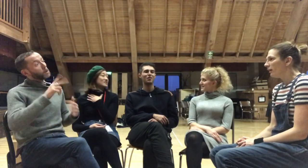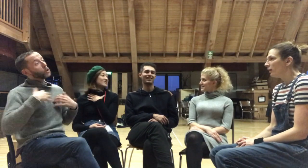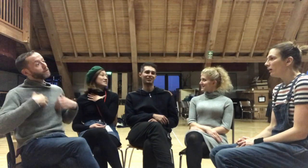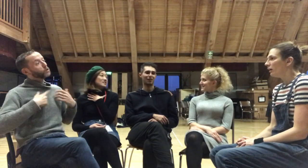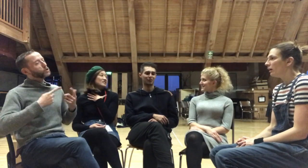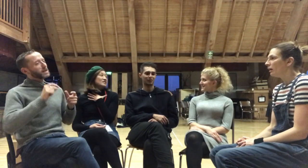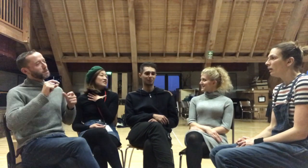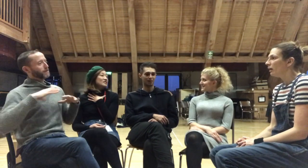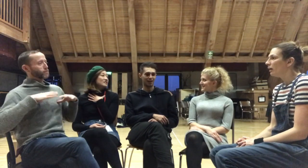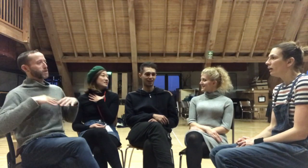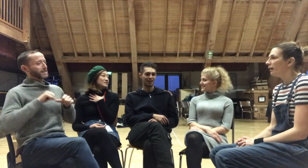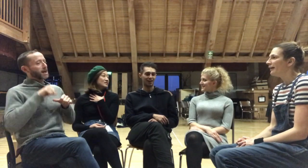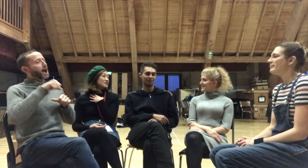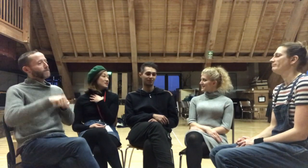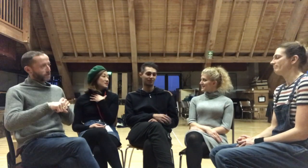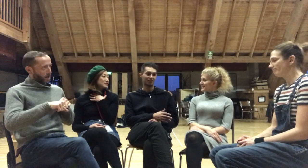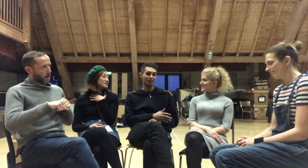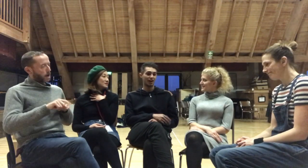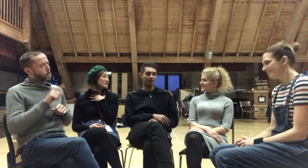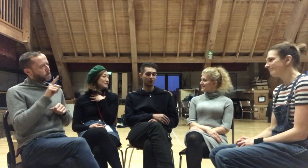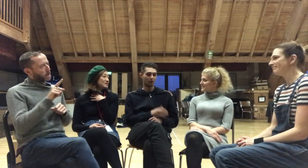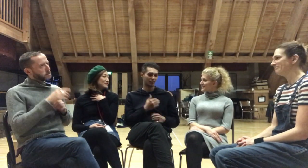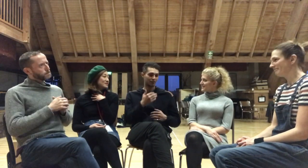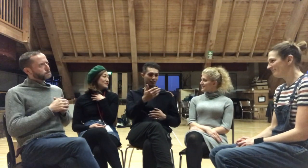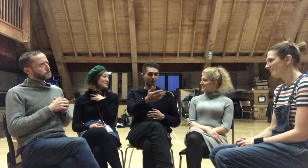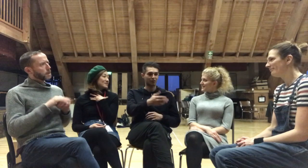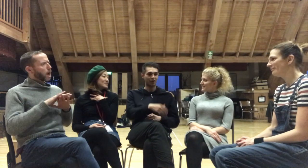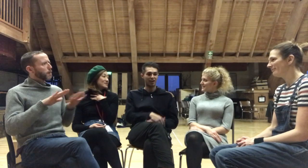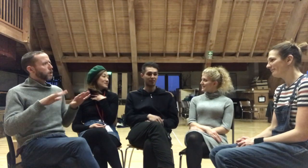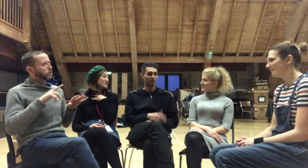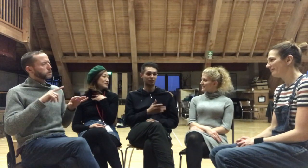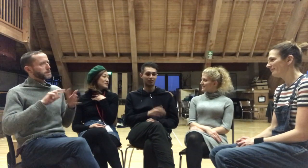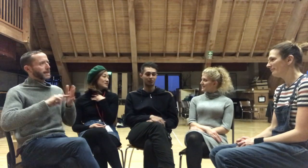rest afterwards, but I'm not kind of looking too far ahead. I'm just trying to